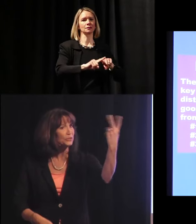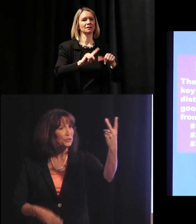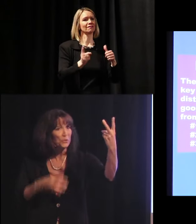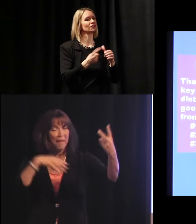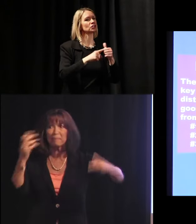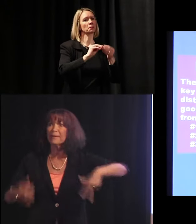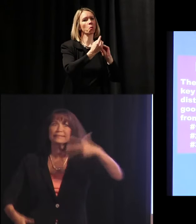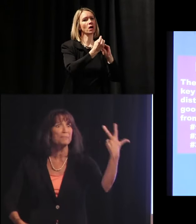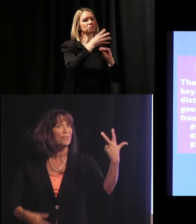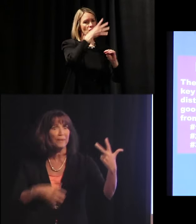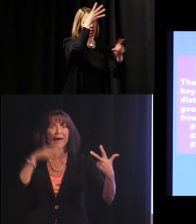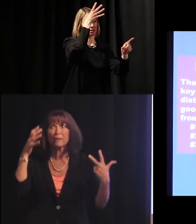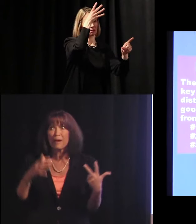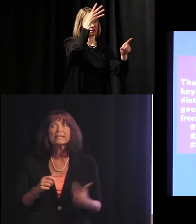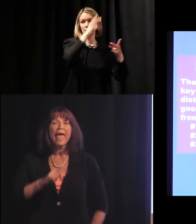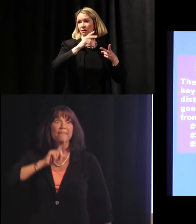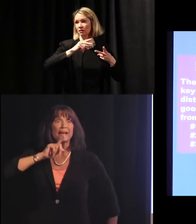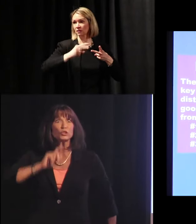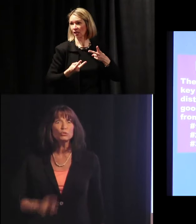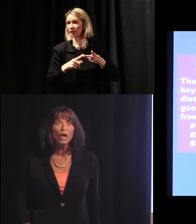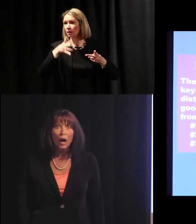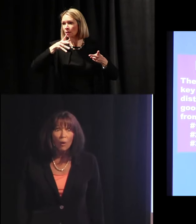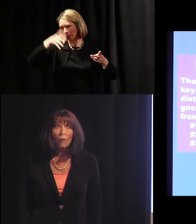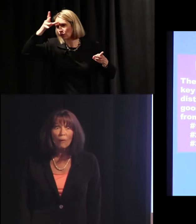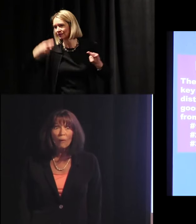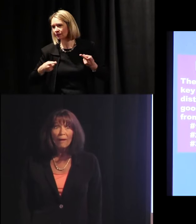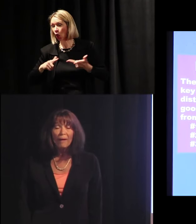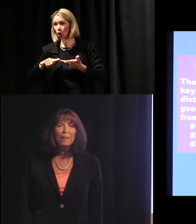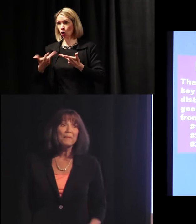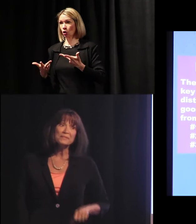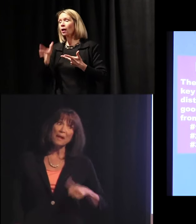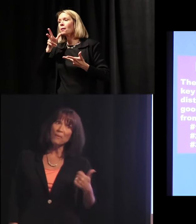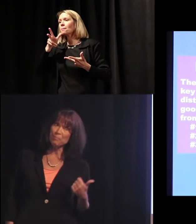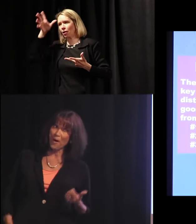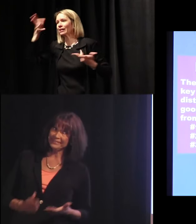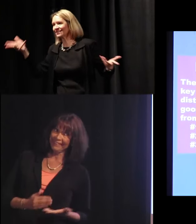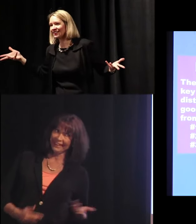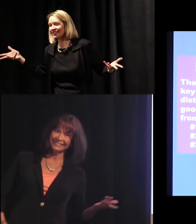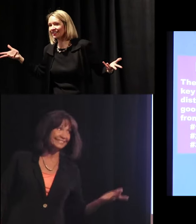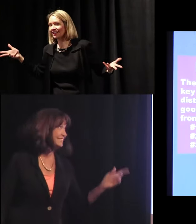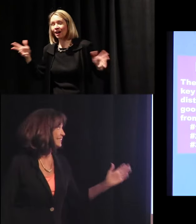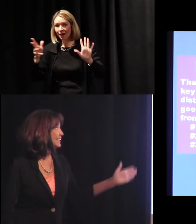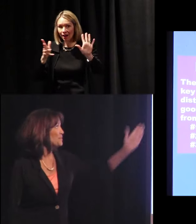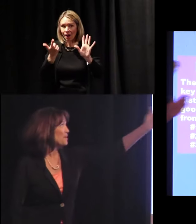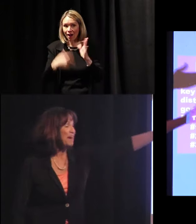number three, on the parents. And that's true, but there's another part to this.